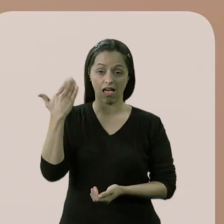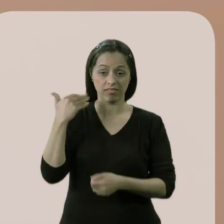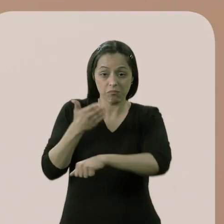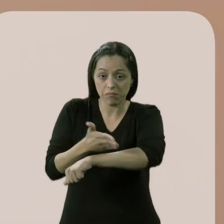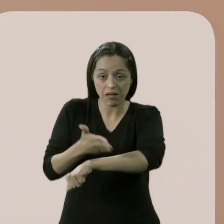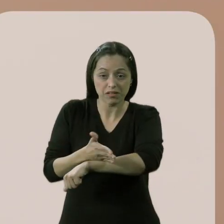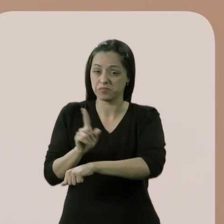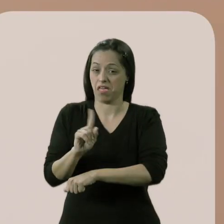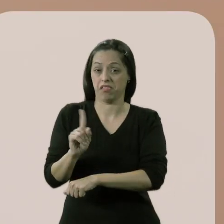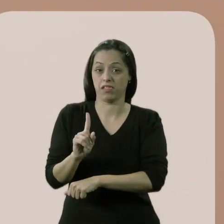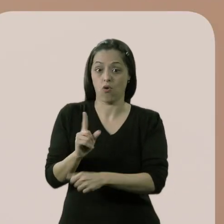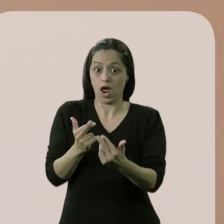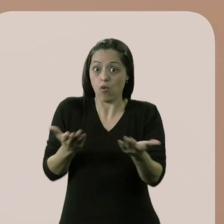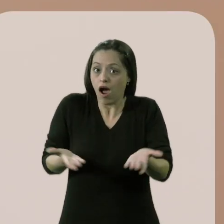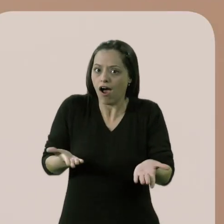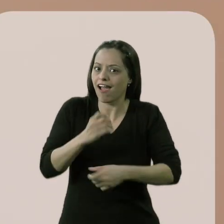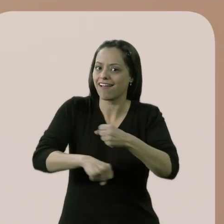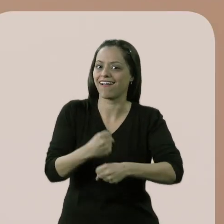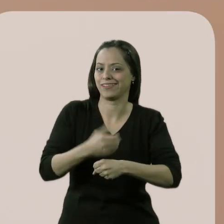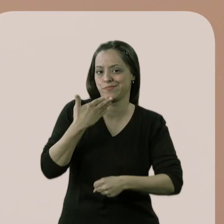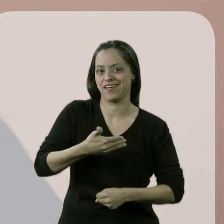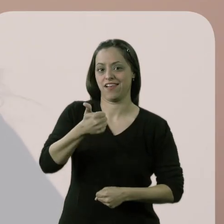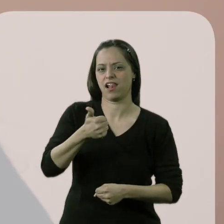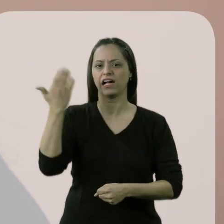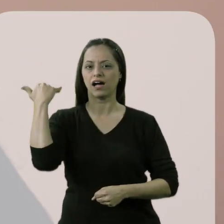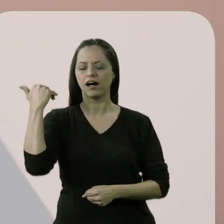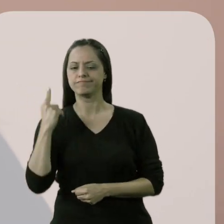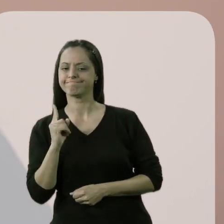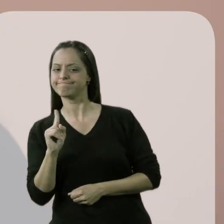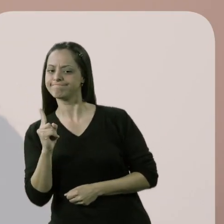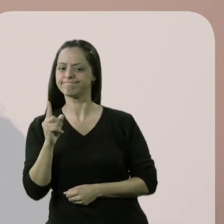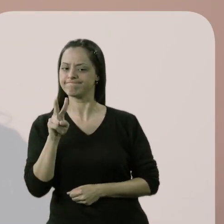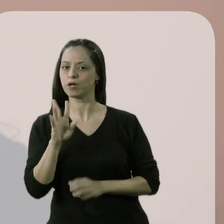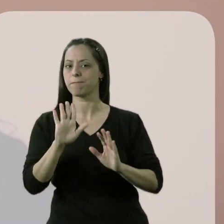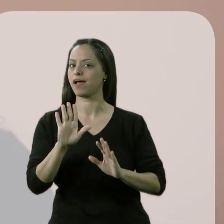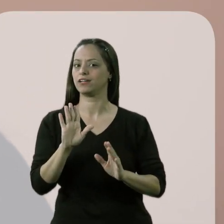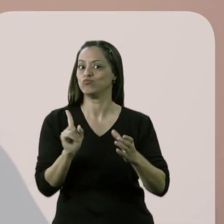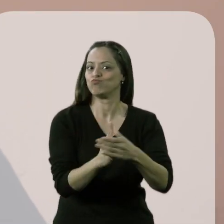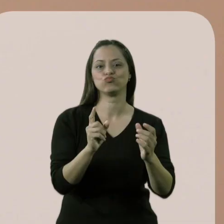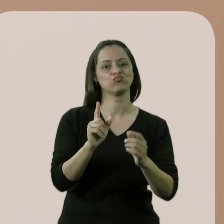He did not participate in all activities, as if it was this year. He stood there, but he was not involved in the activity.